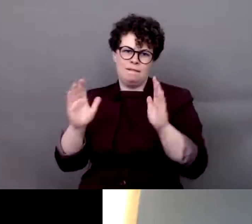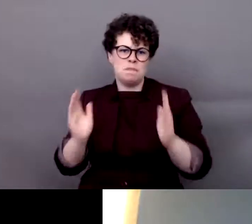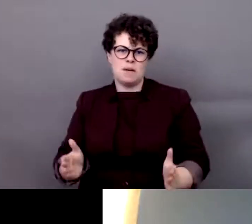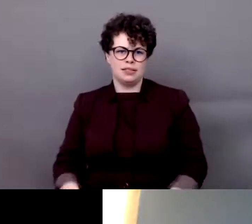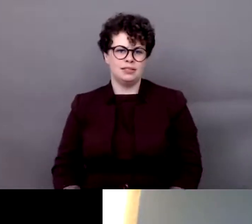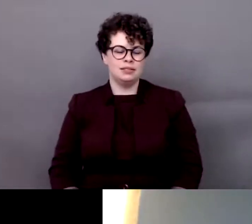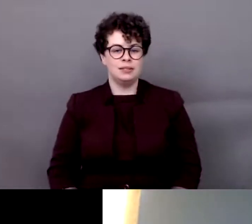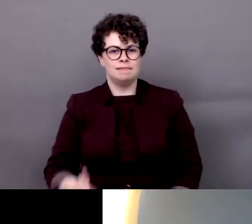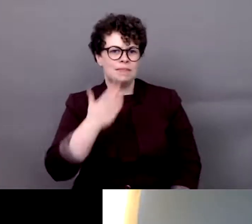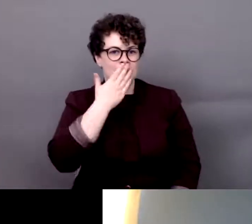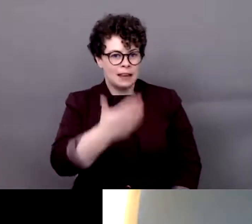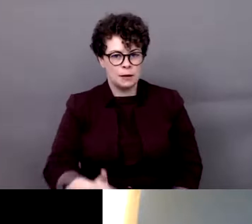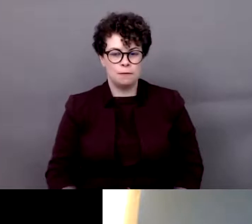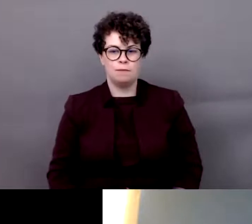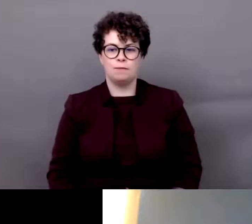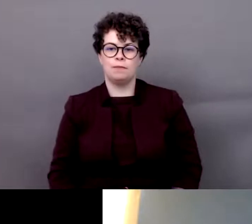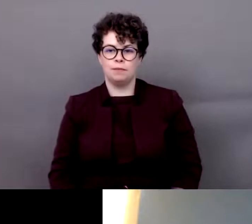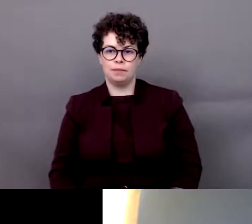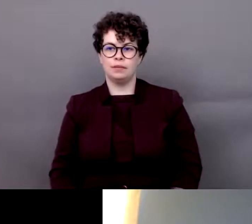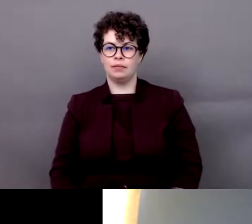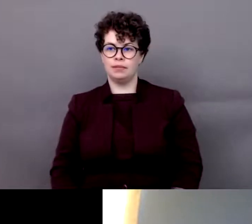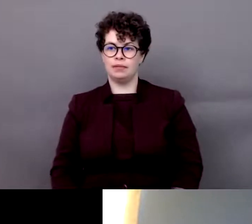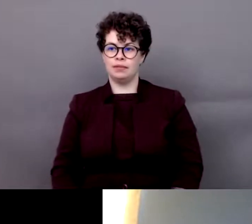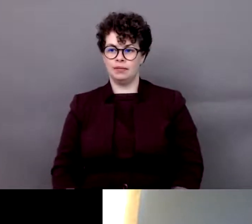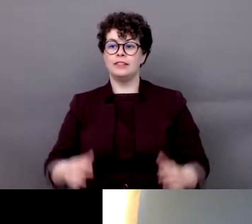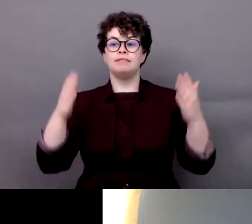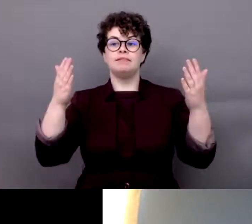much. I'll also lead